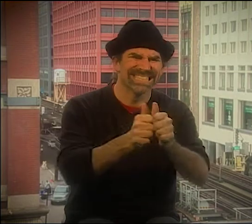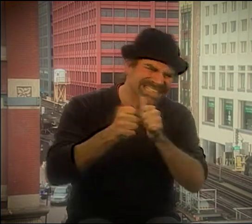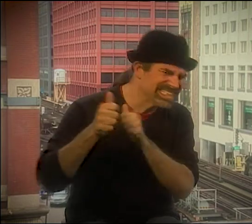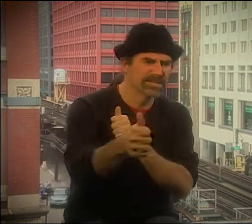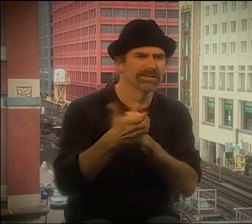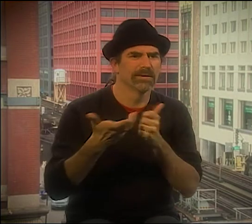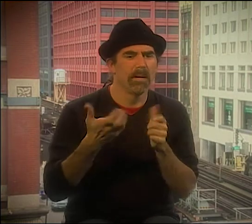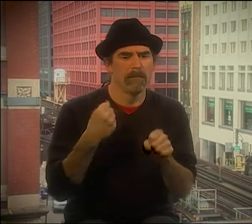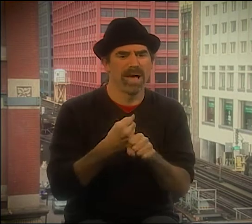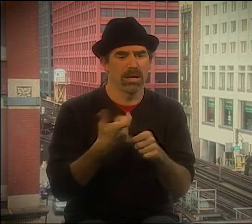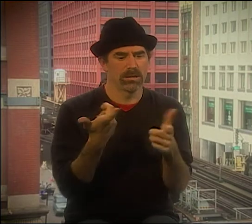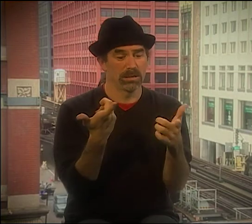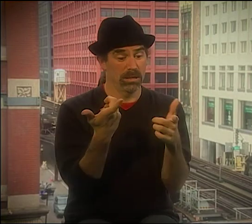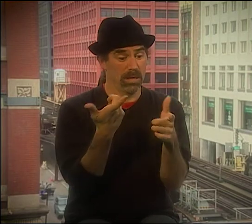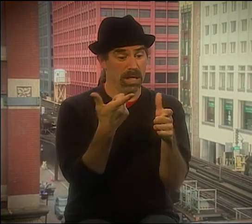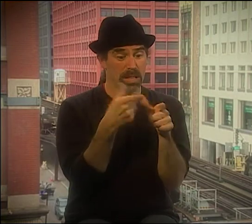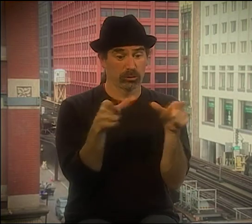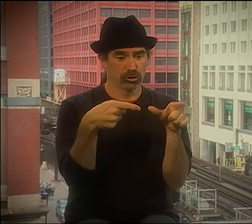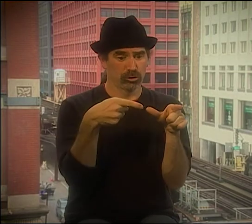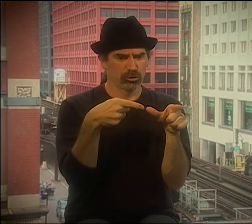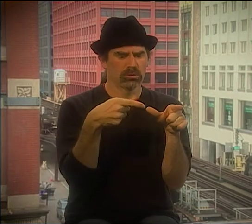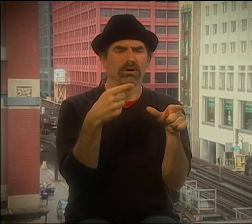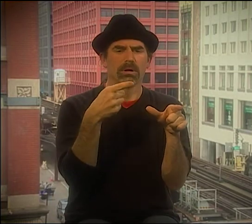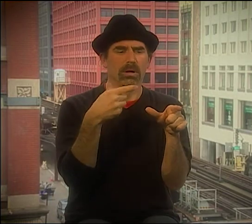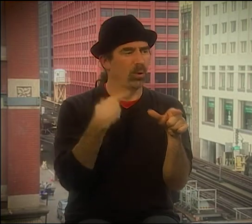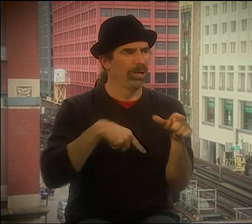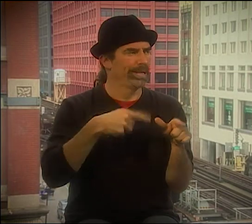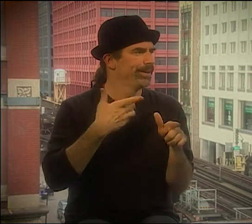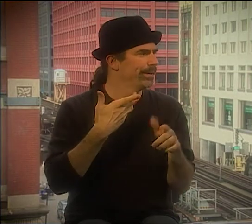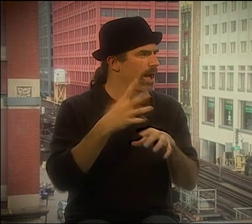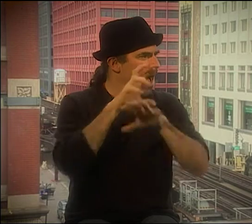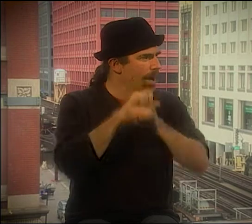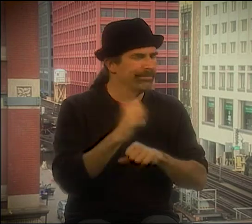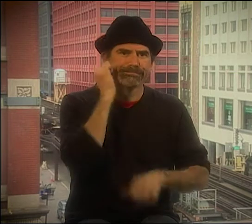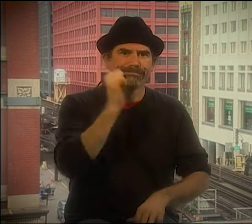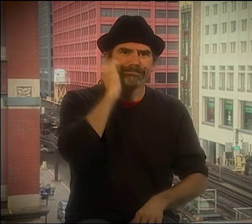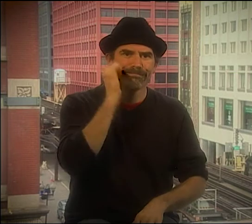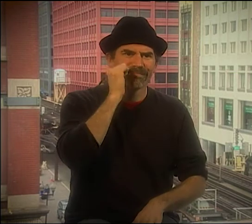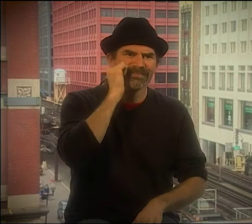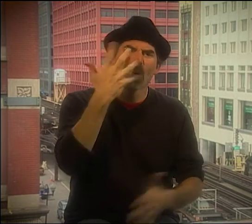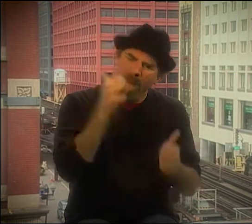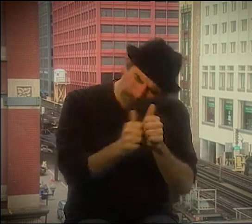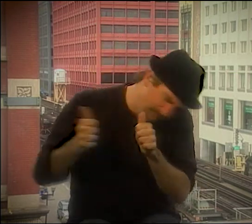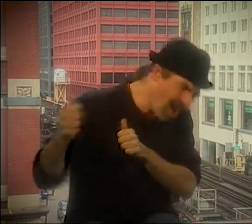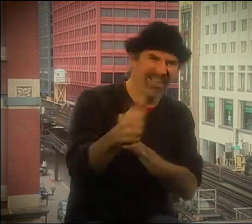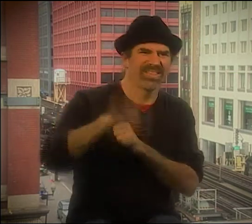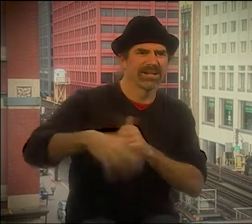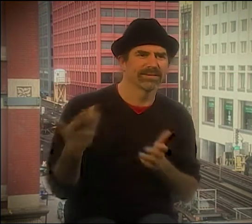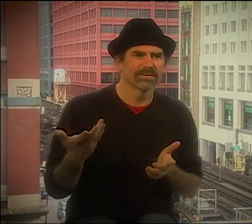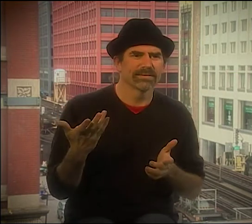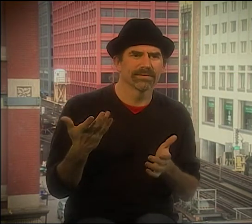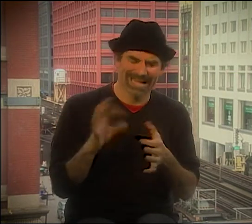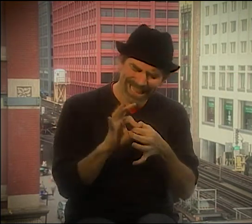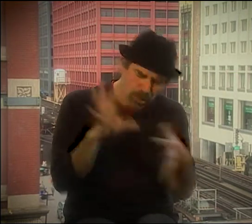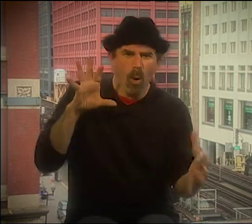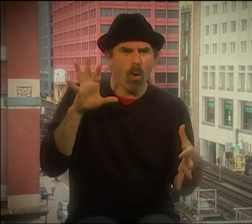CALLED "ONLY 13." AND WE EXPERIMENTED WITH A LOT OF DIFFERENT TECHNIQUES. I MEAN WE WERE JUST PUSHING THE BOUNDARIES AND THE LANGUAGE